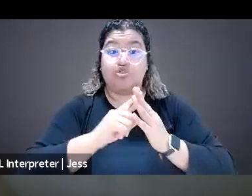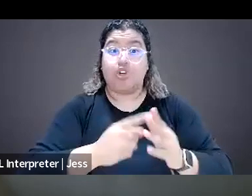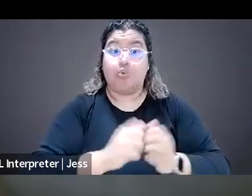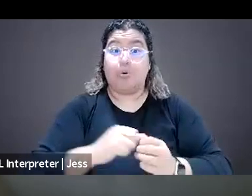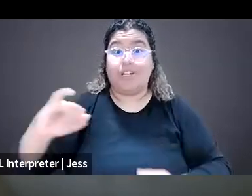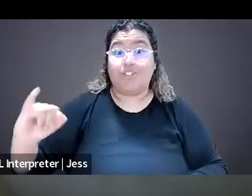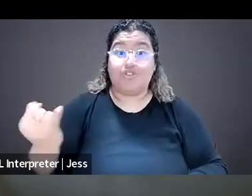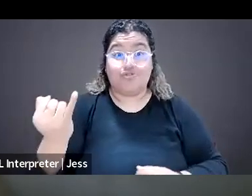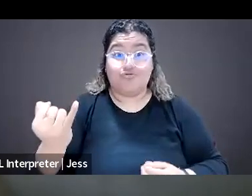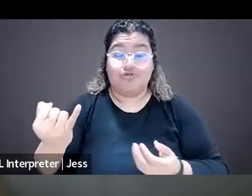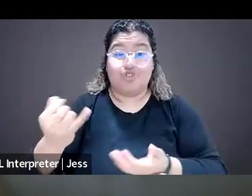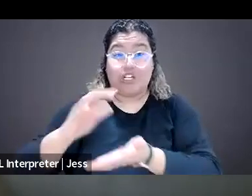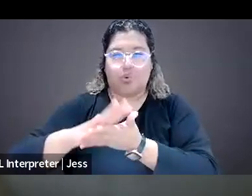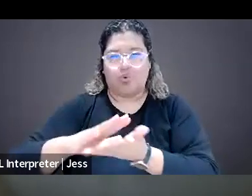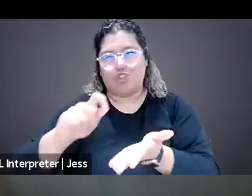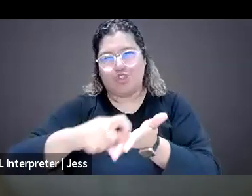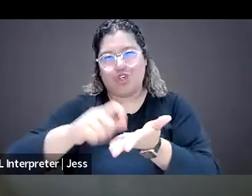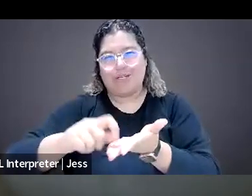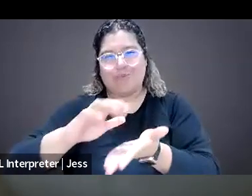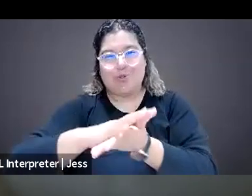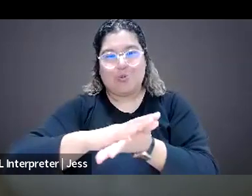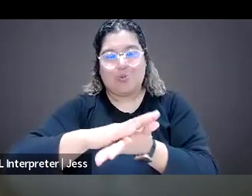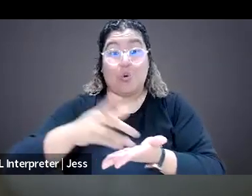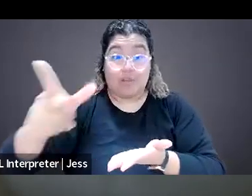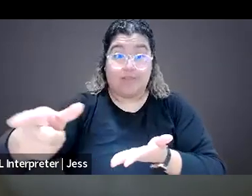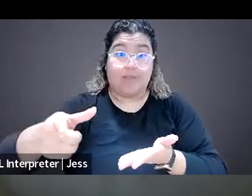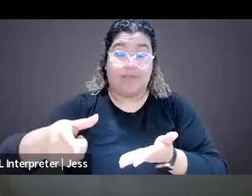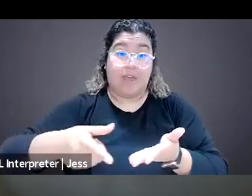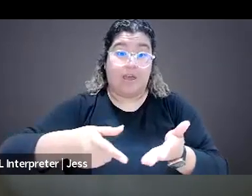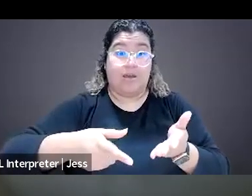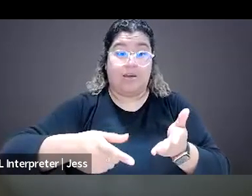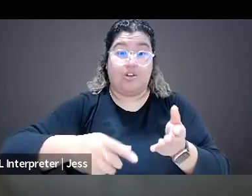that do produce a lot of reporters, even though you don't necessarily have